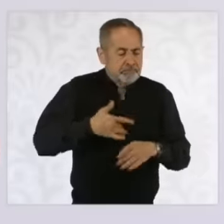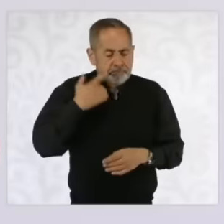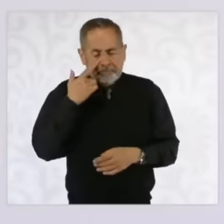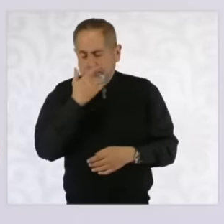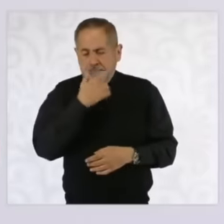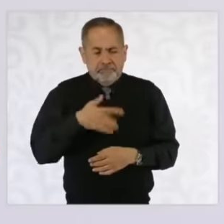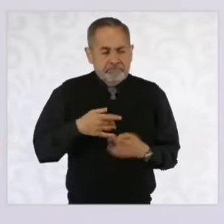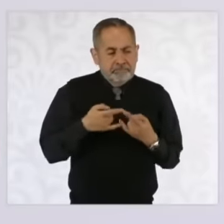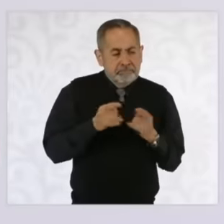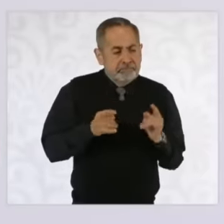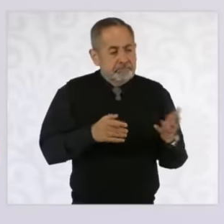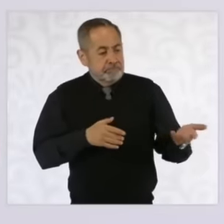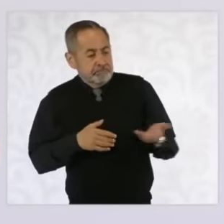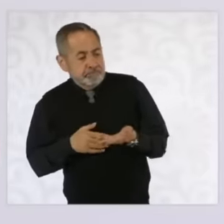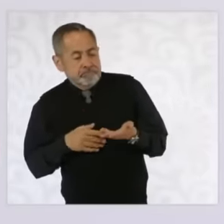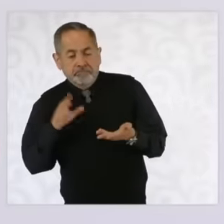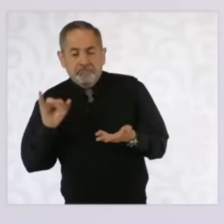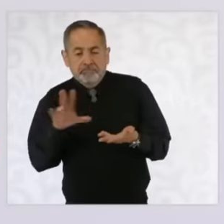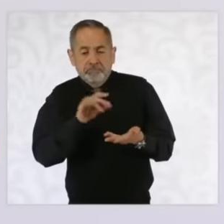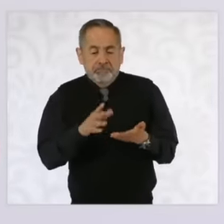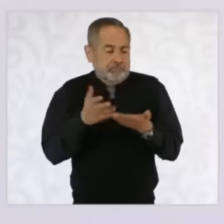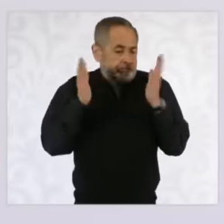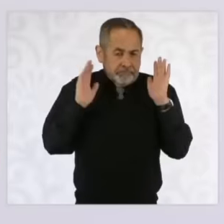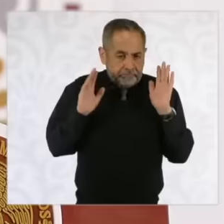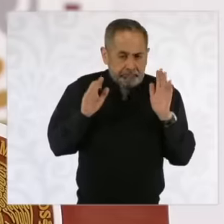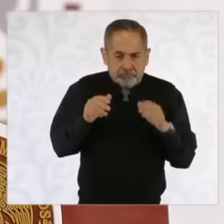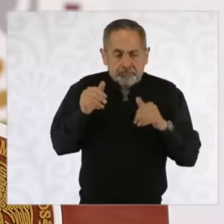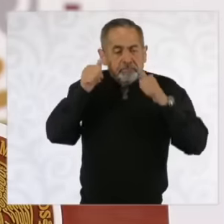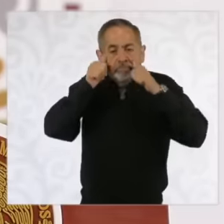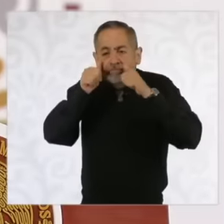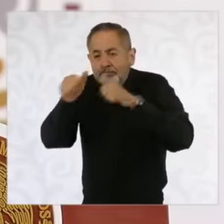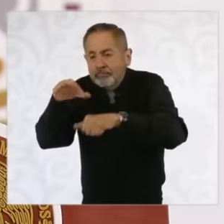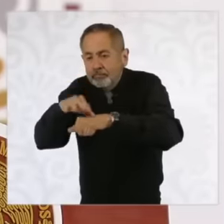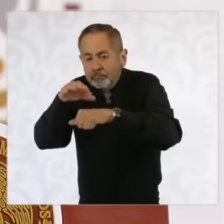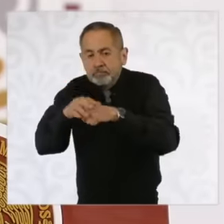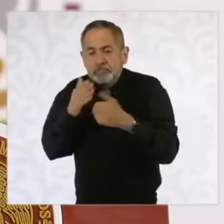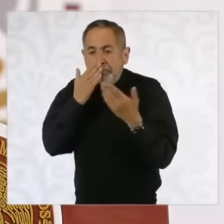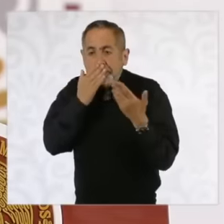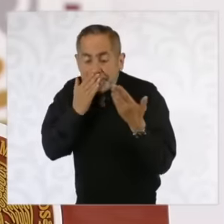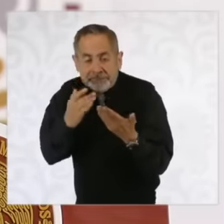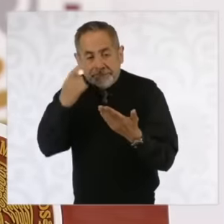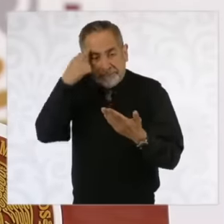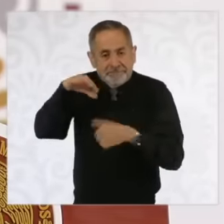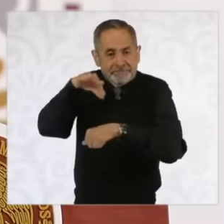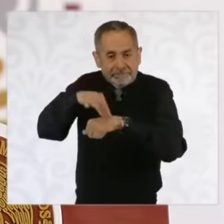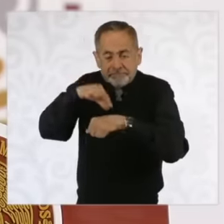for them to be attended to, but it is a welfare program to be able to help them and it has nothing